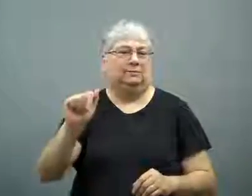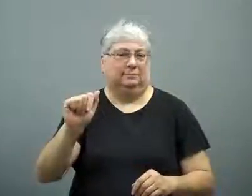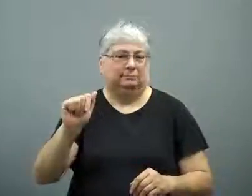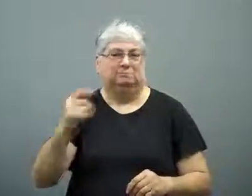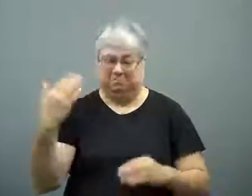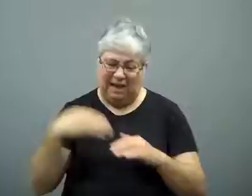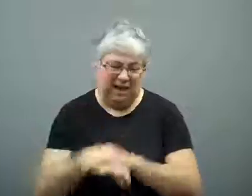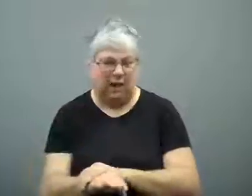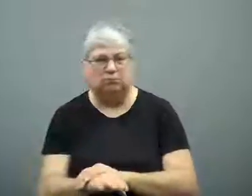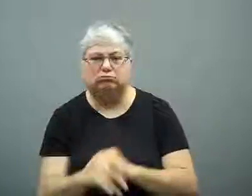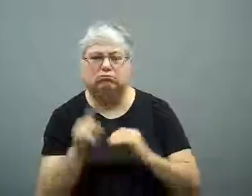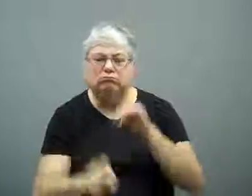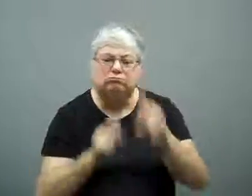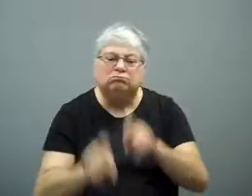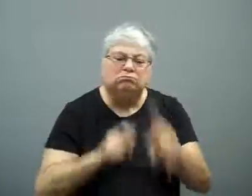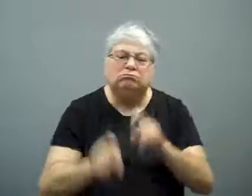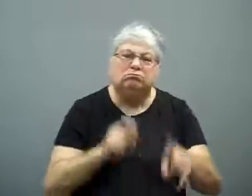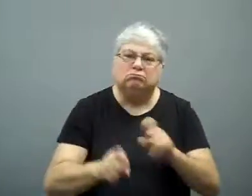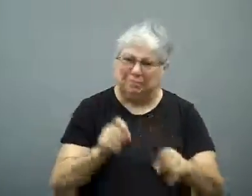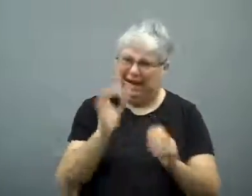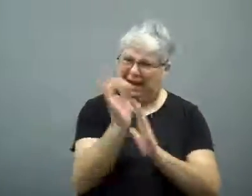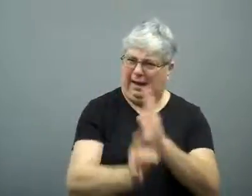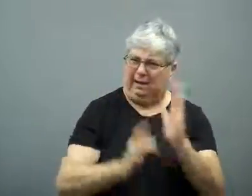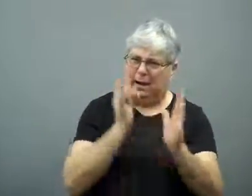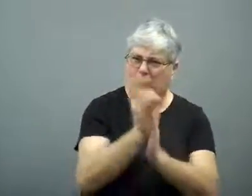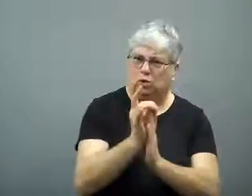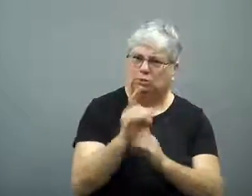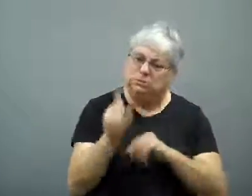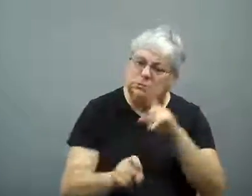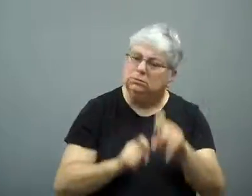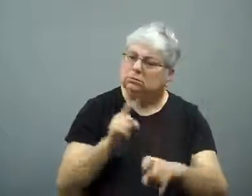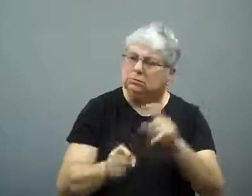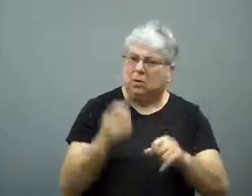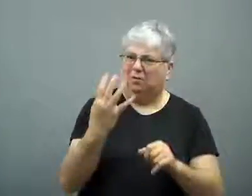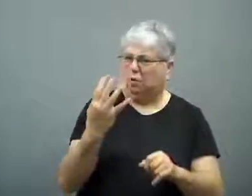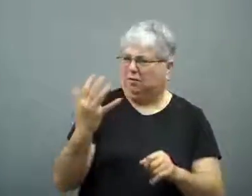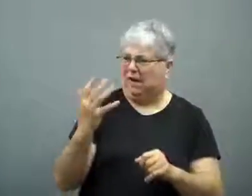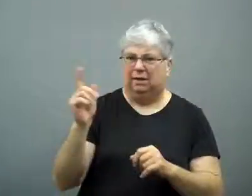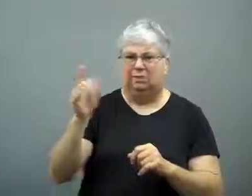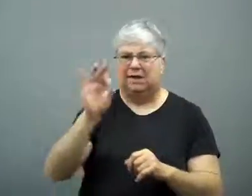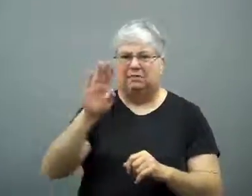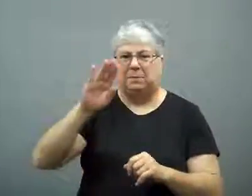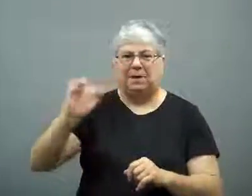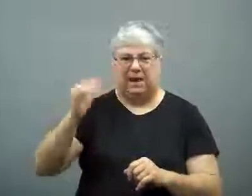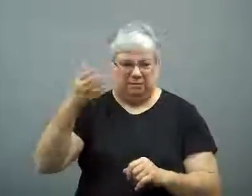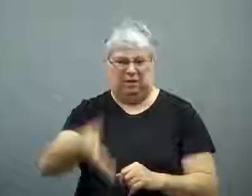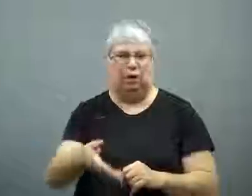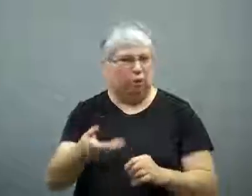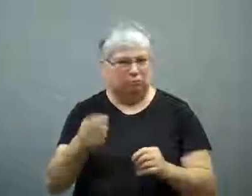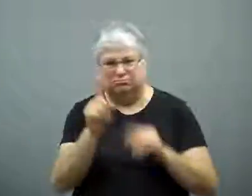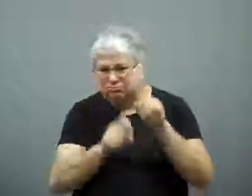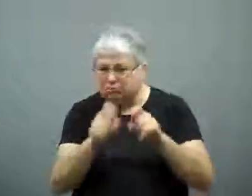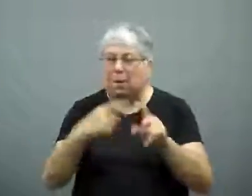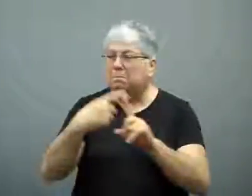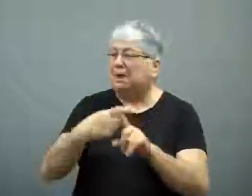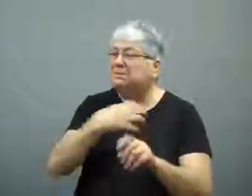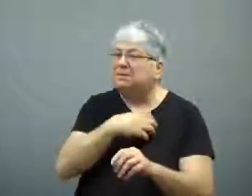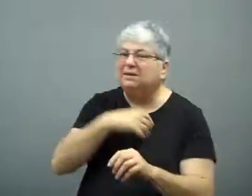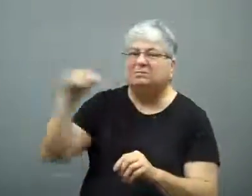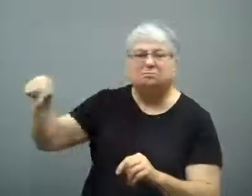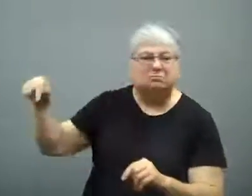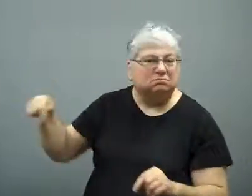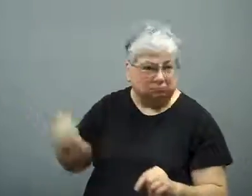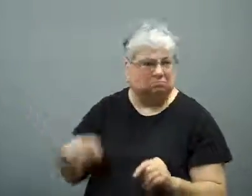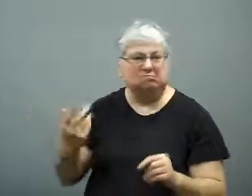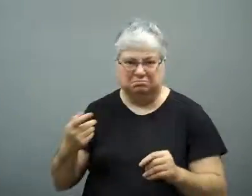4 or 5 agents interrogated him in his home for 8 hours.